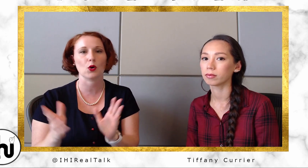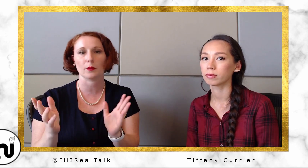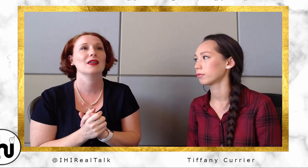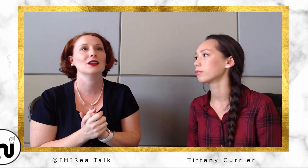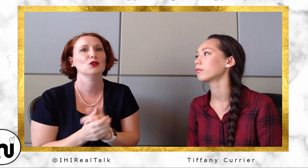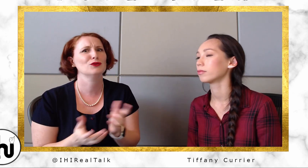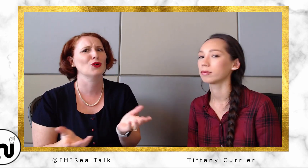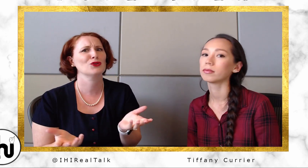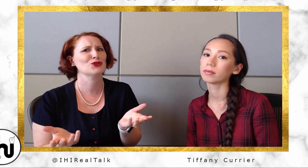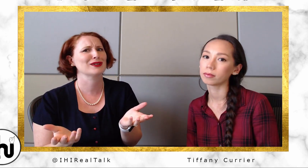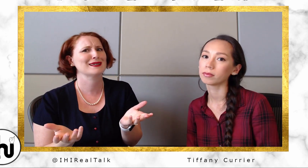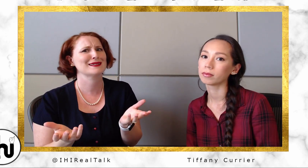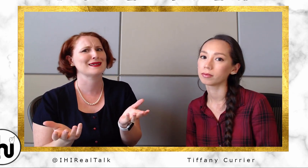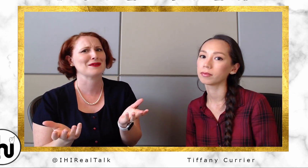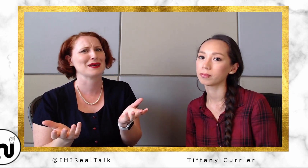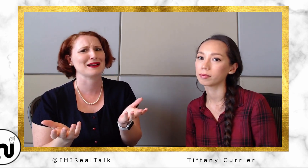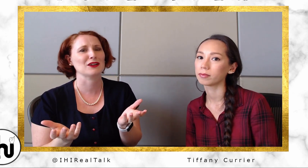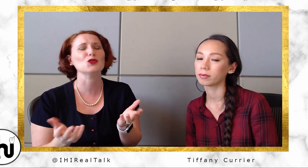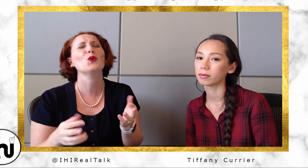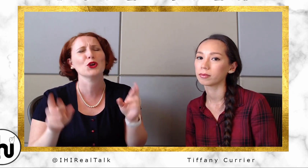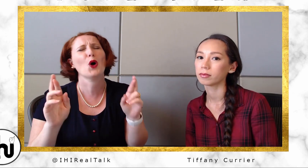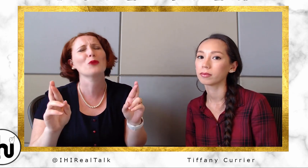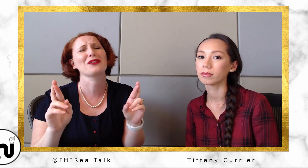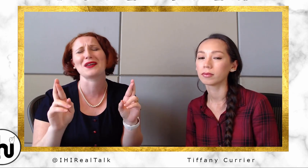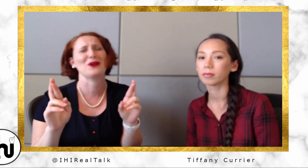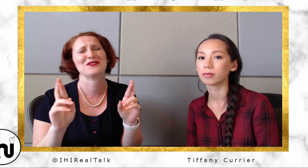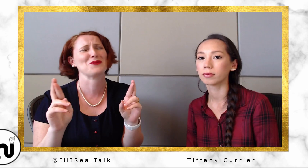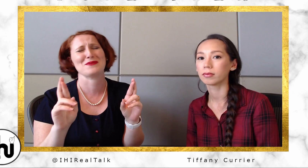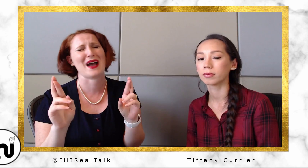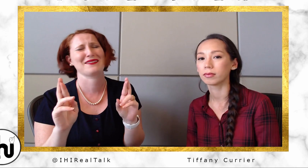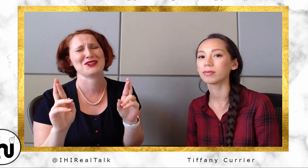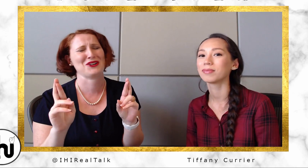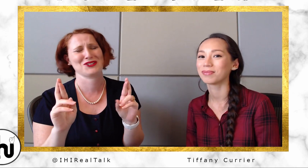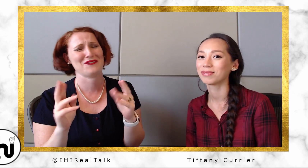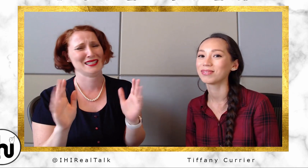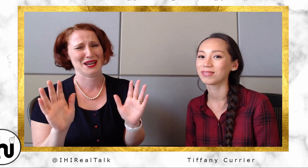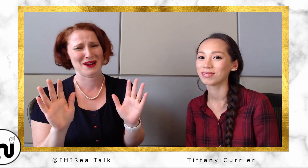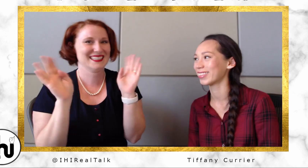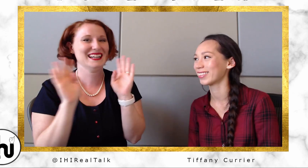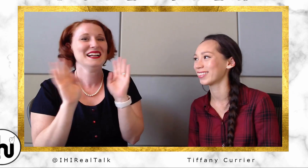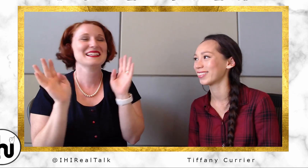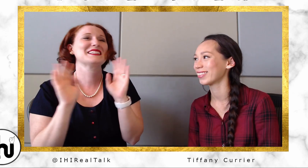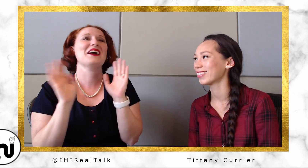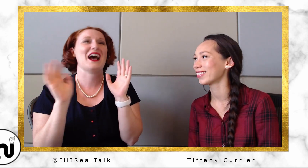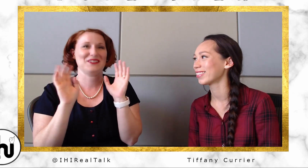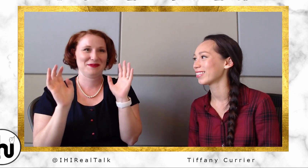And you don't usually get to see them again. You, you hope that they don't have to be back at the doctor's office anyway. Let's not have to meet this